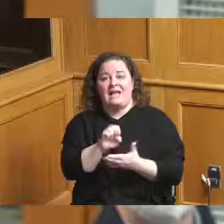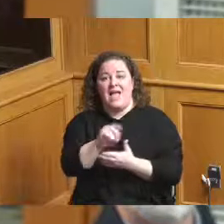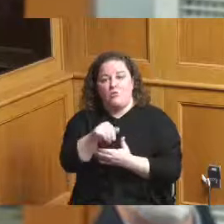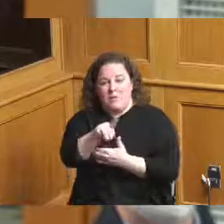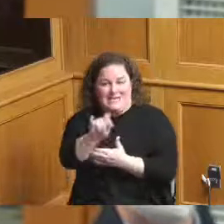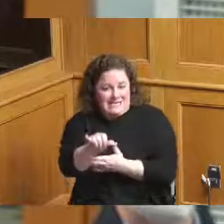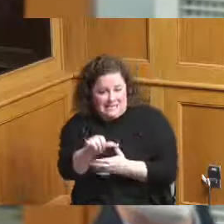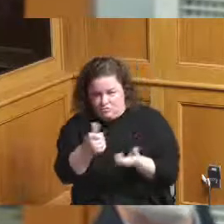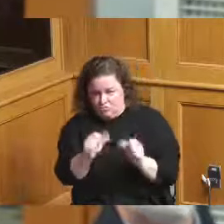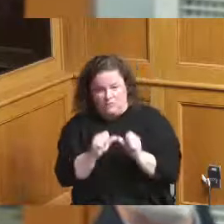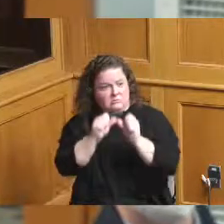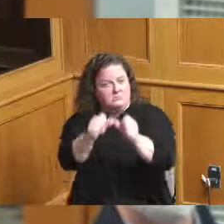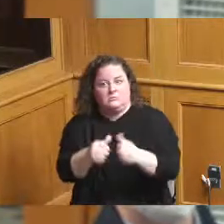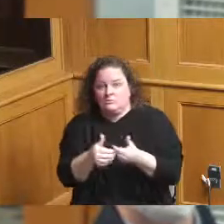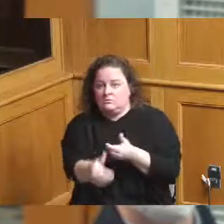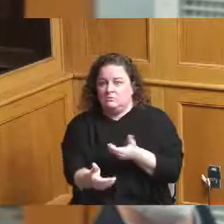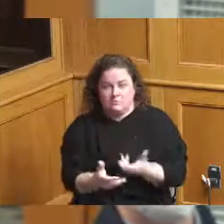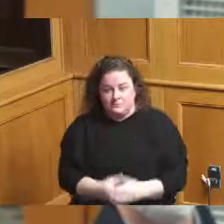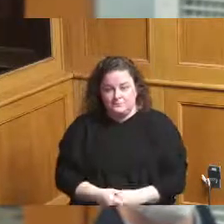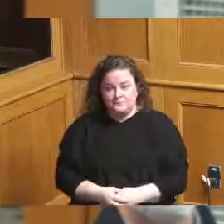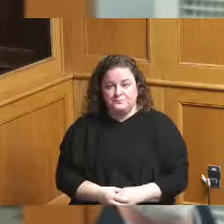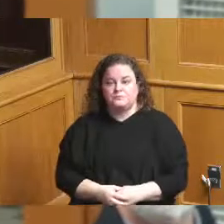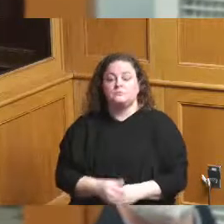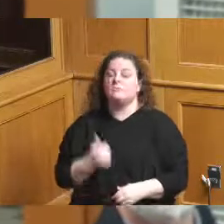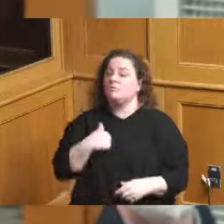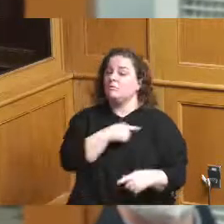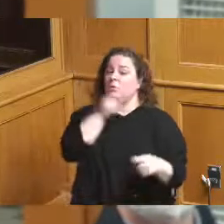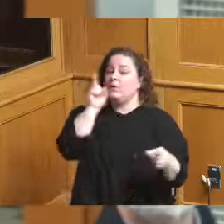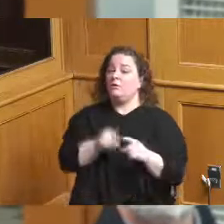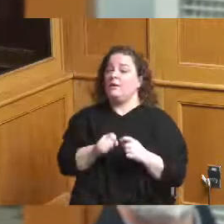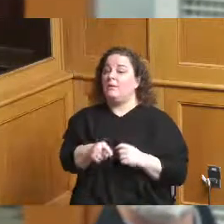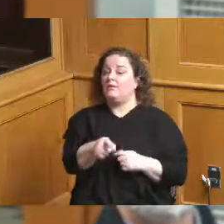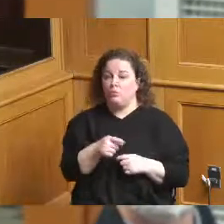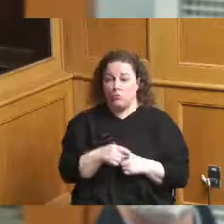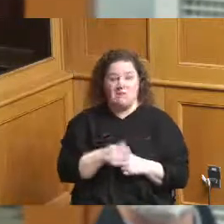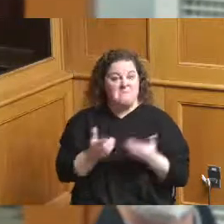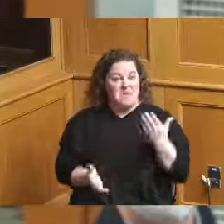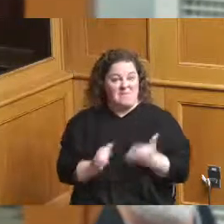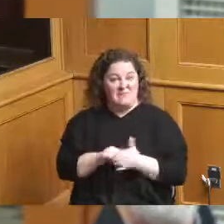again agree with you with you know the model that we had maybe 15 years ago isn't the model that we